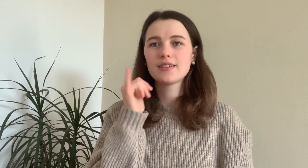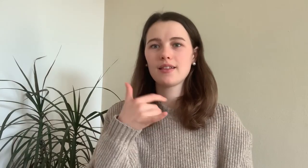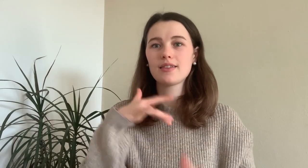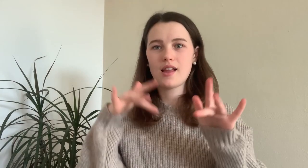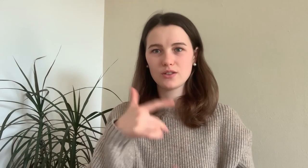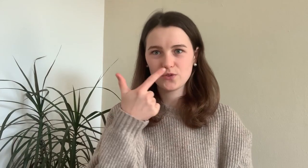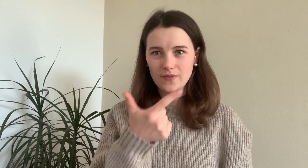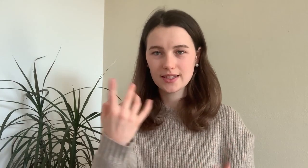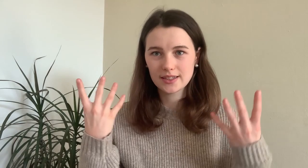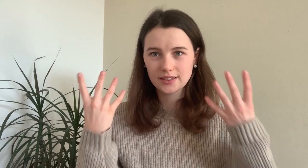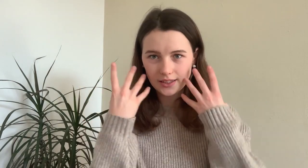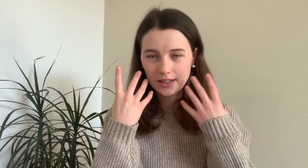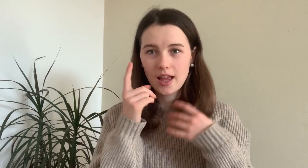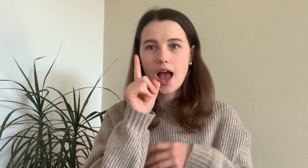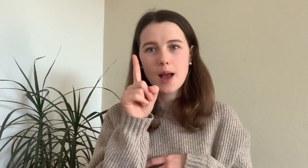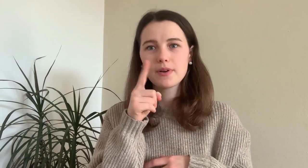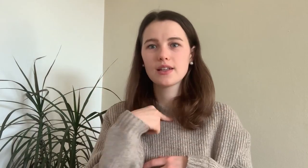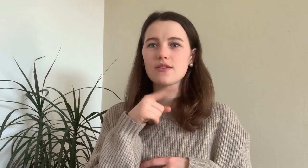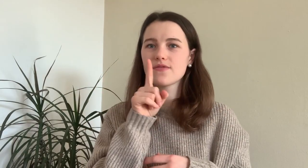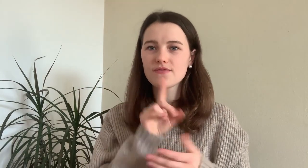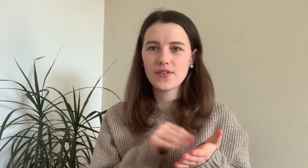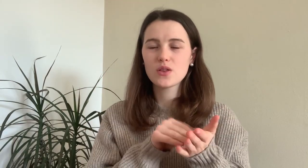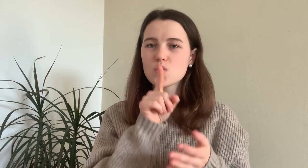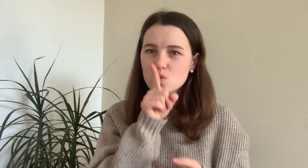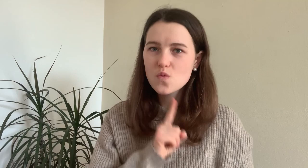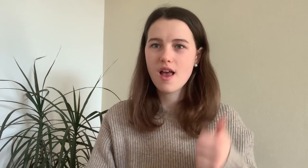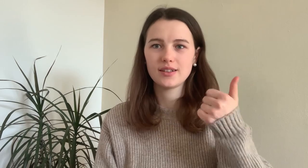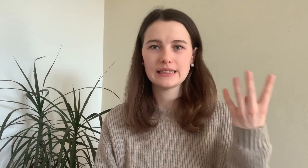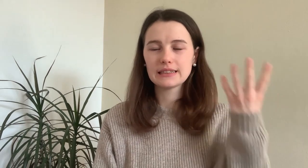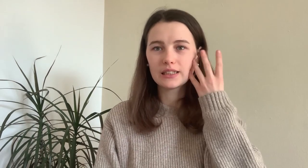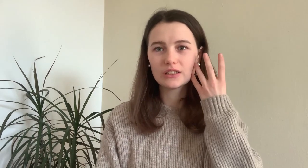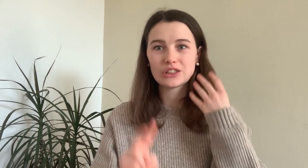Yes, I have 2 Cochlear Implantats (CI) but I only use my left one.